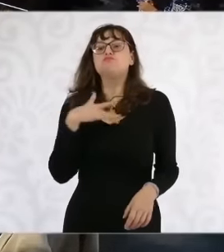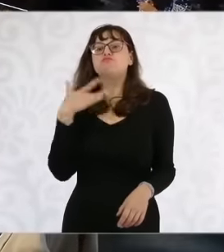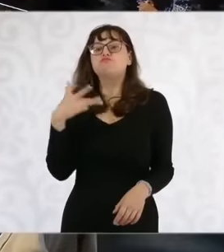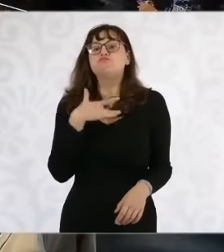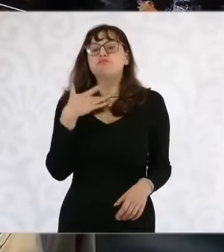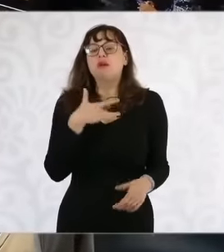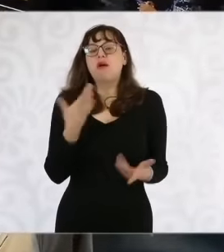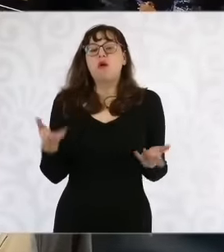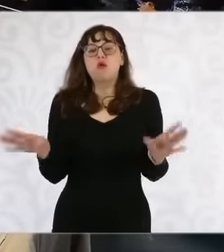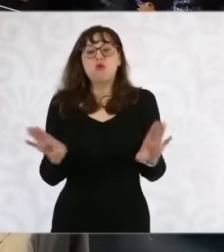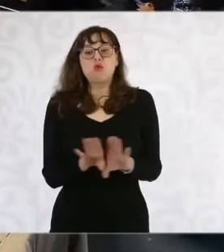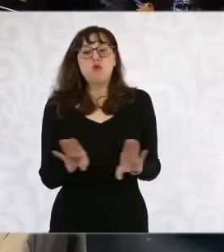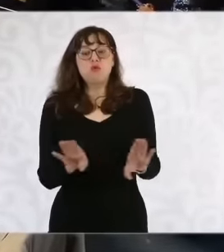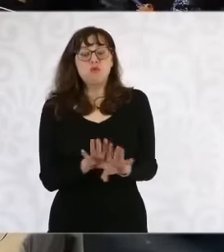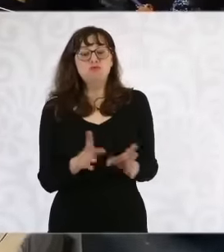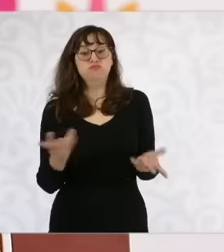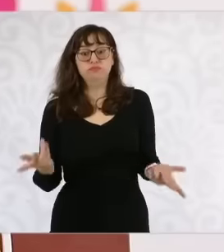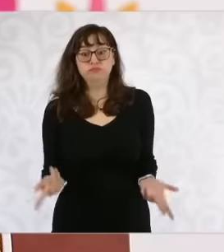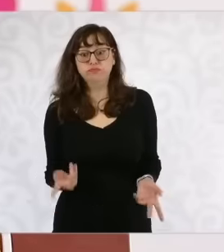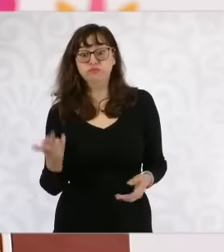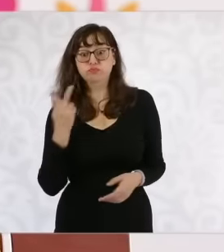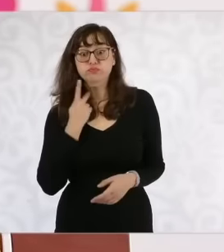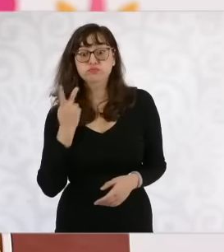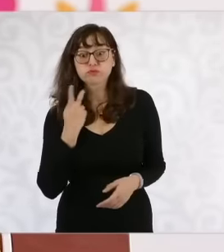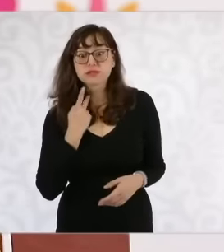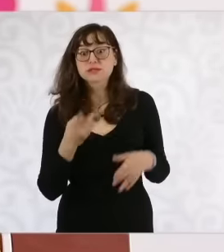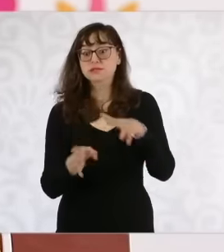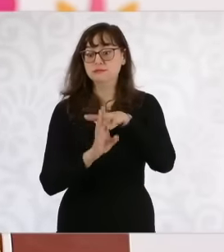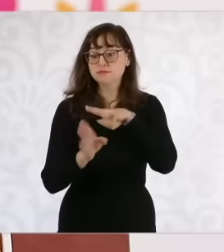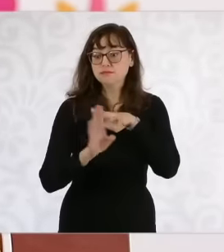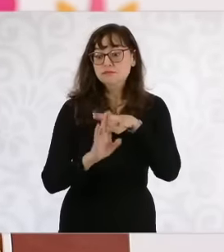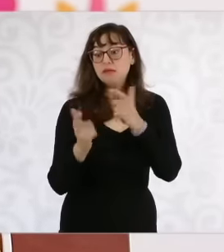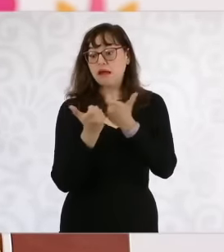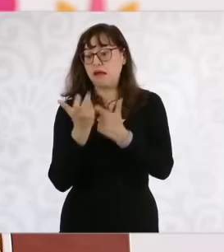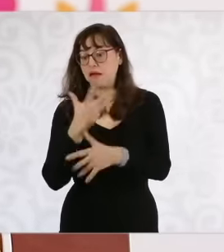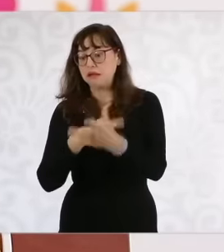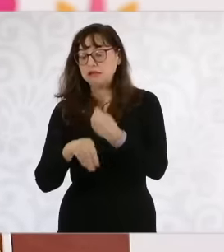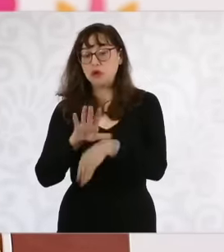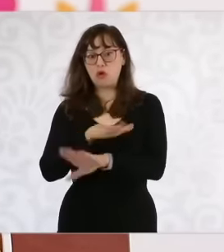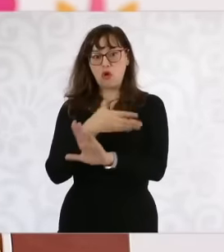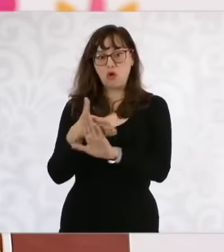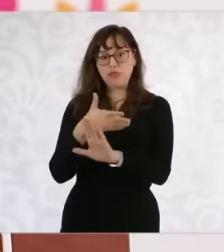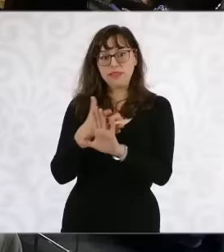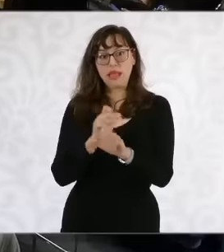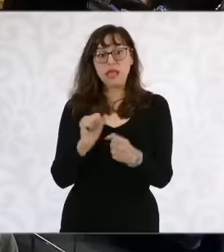economic immigration policies of the United States towards Mexico will be toughened, and well, also ask her what